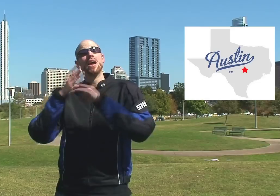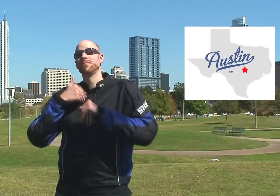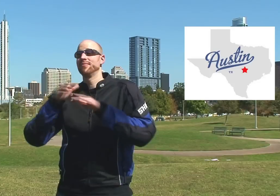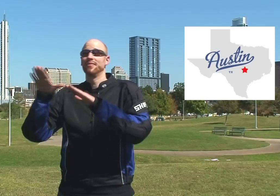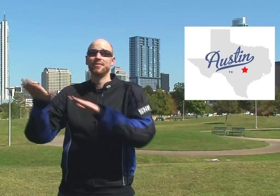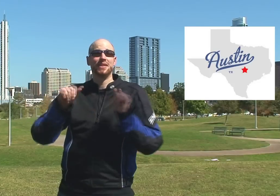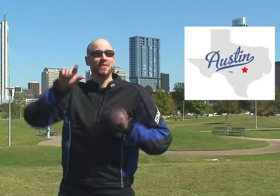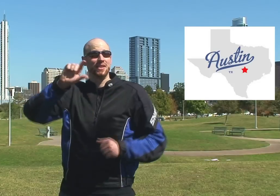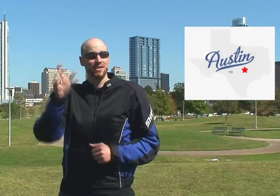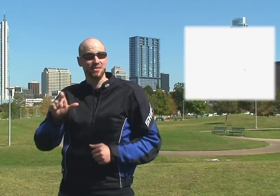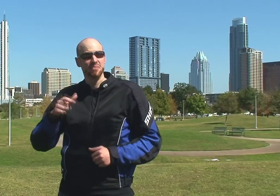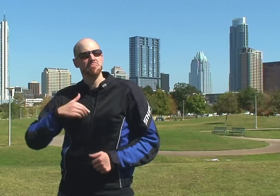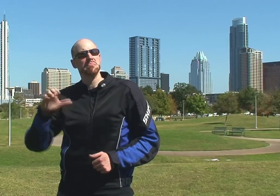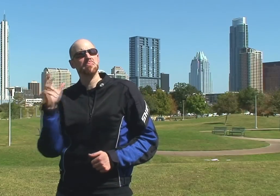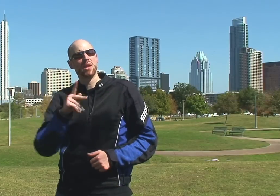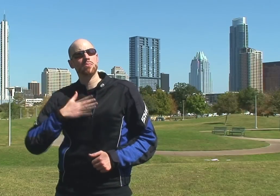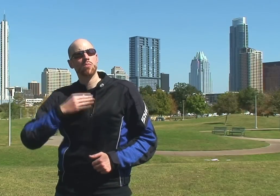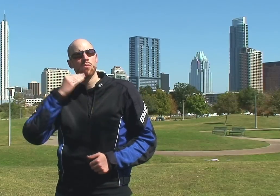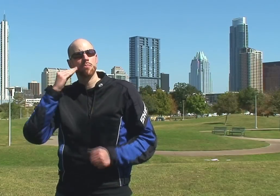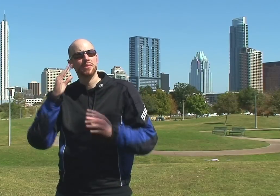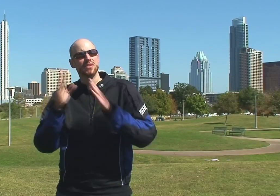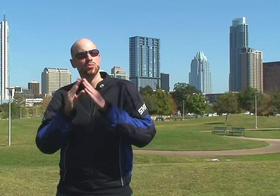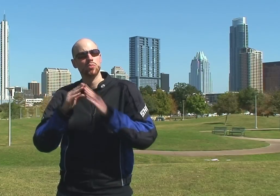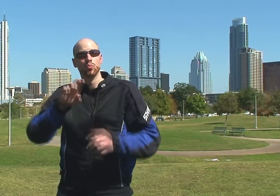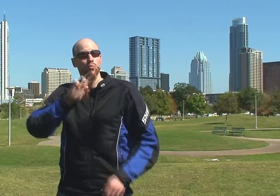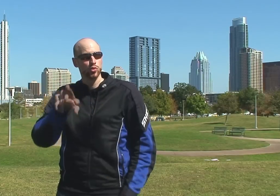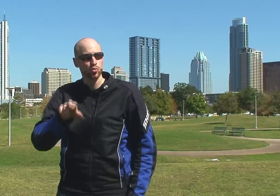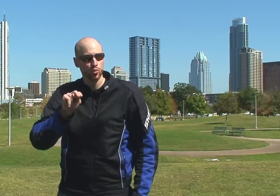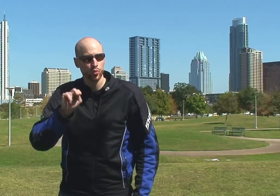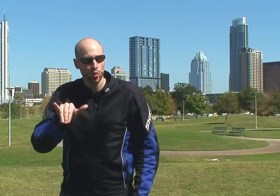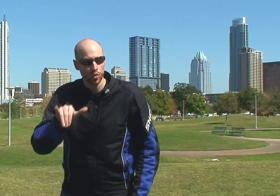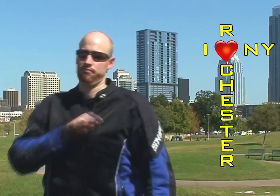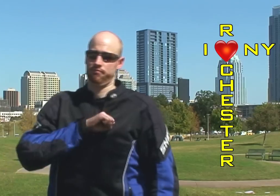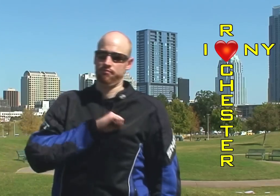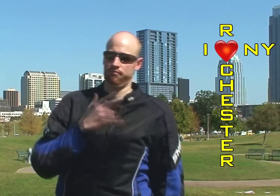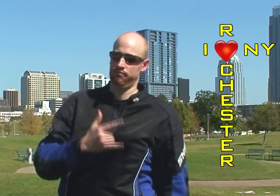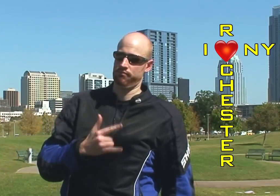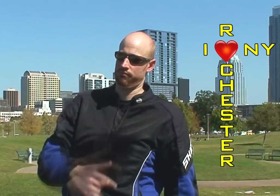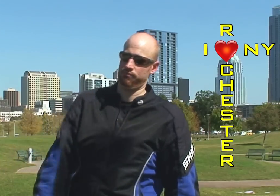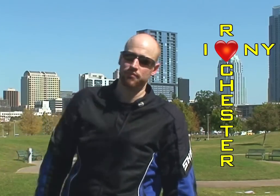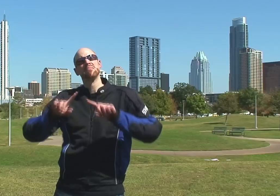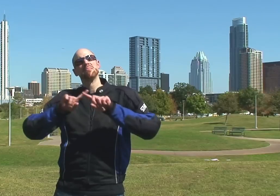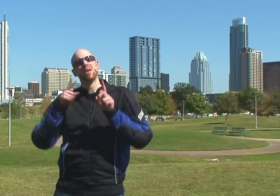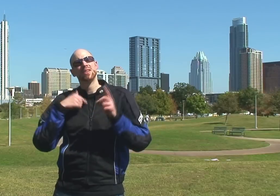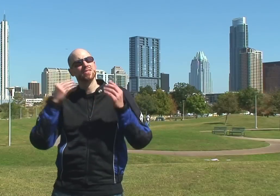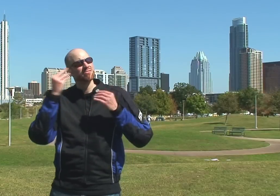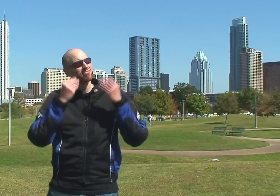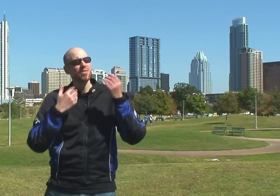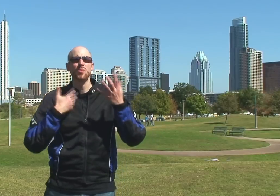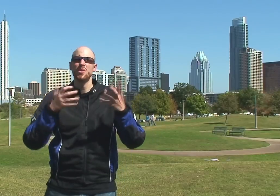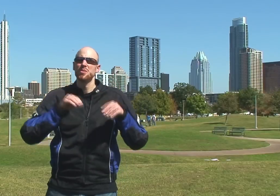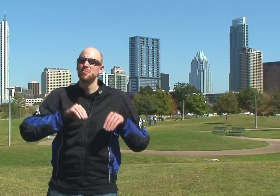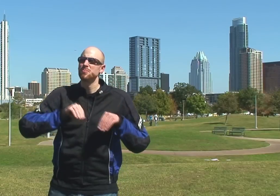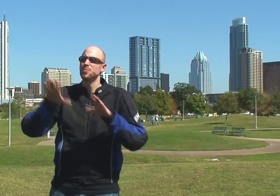Upon leaving Italy, I returned to my home town, Rochester New York… ( Much love, Rachacha! ) … but I've been considering moving